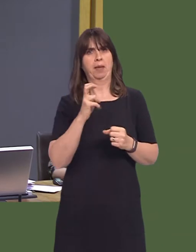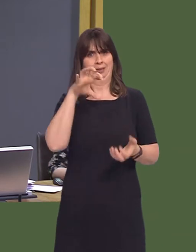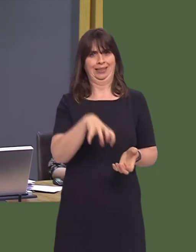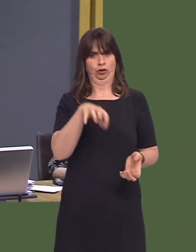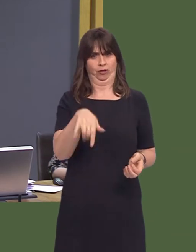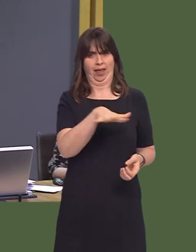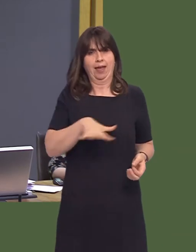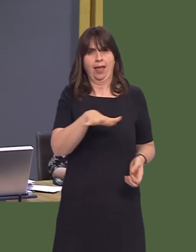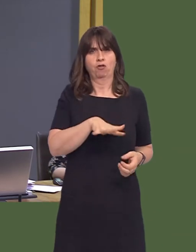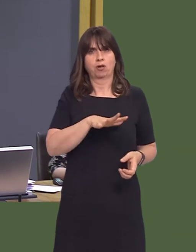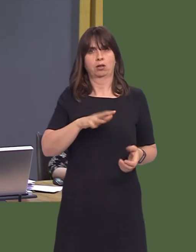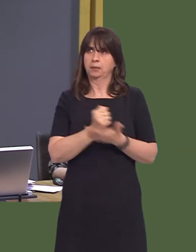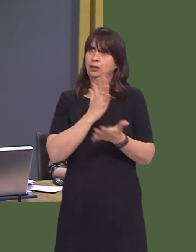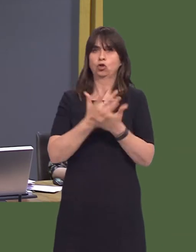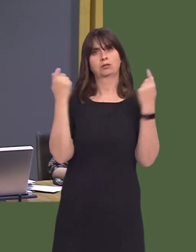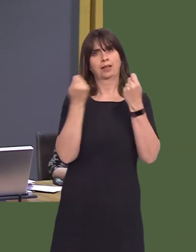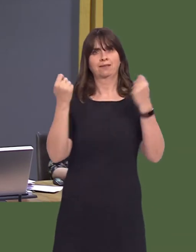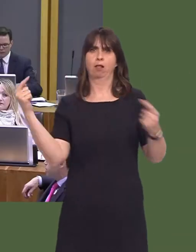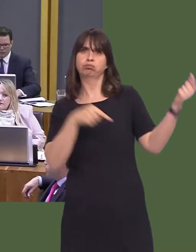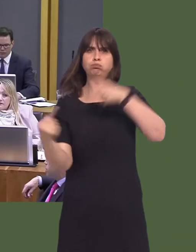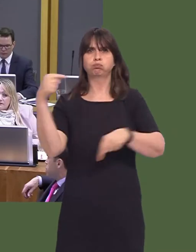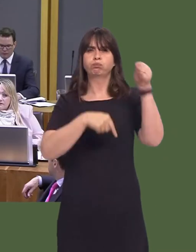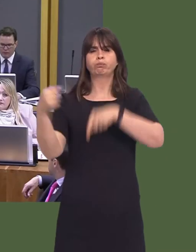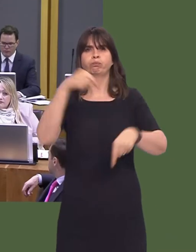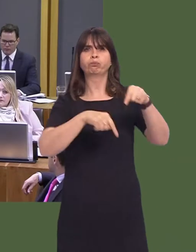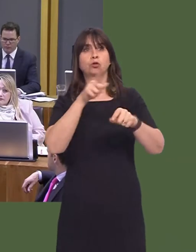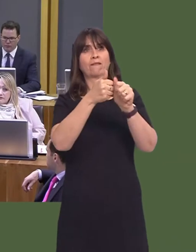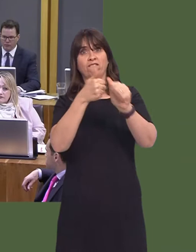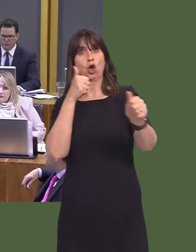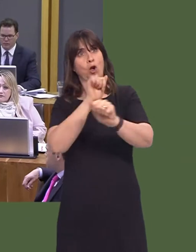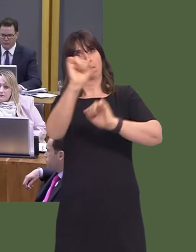part of making this a success? Carwyn Jones AM: It's been necessary for us